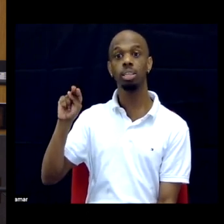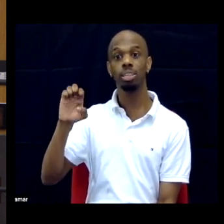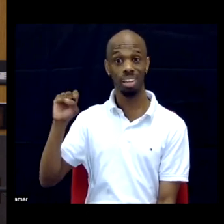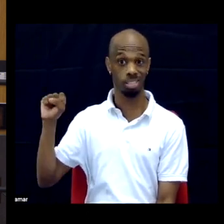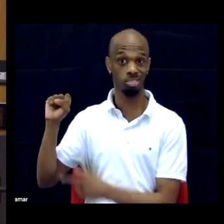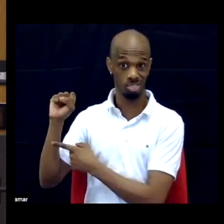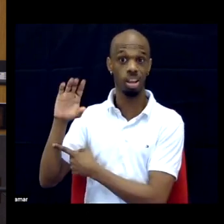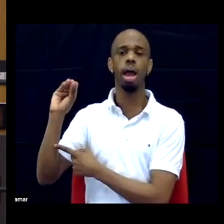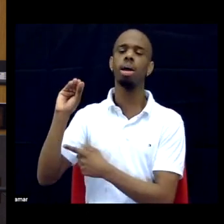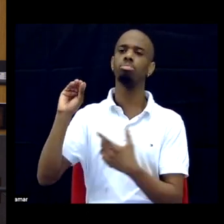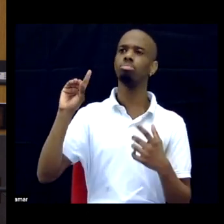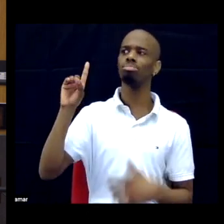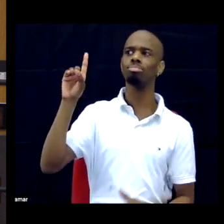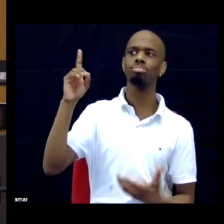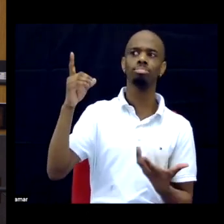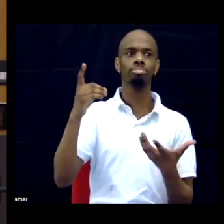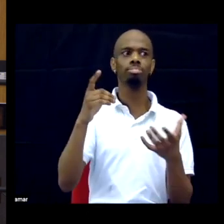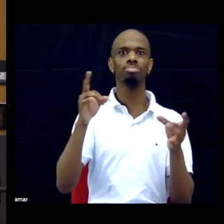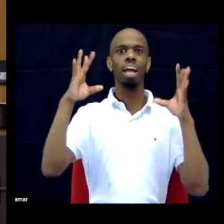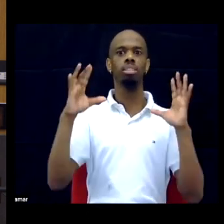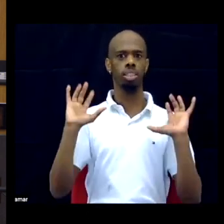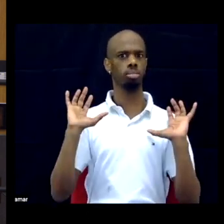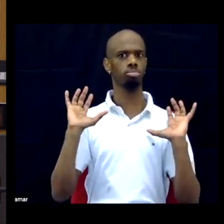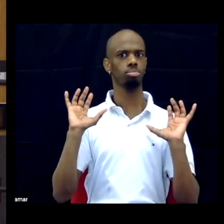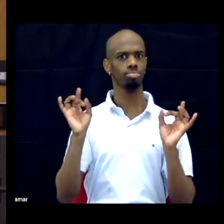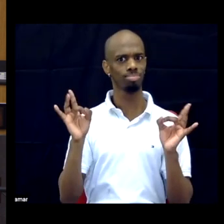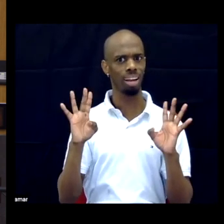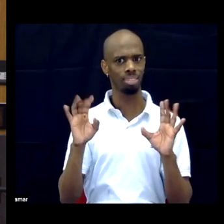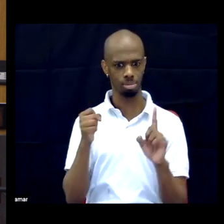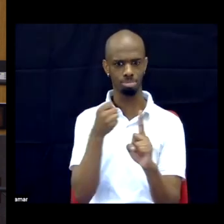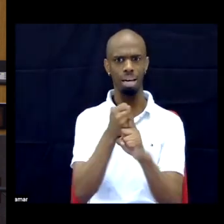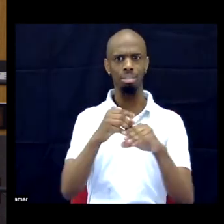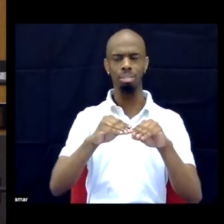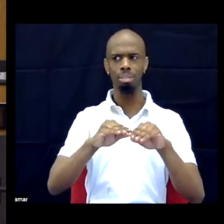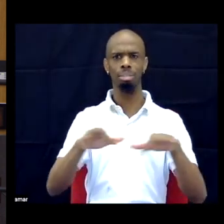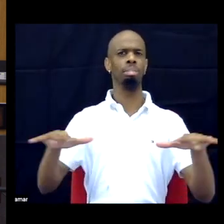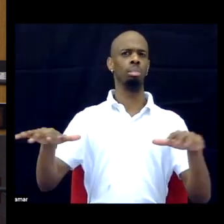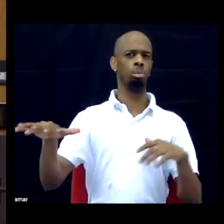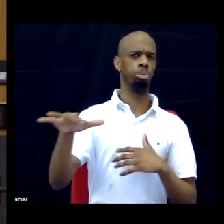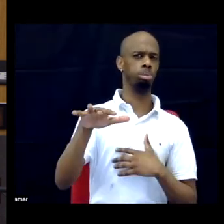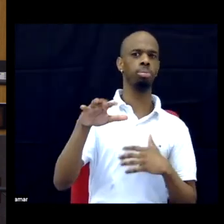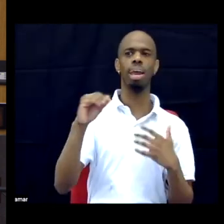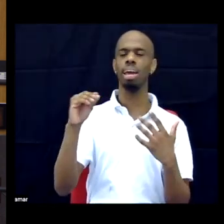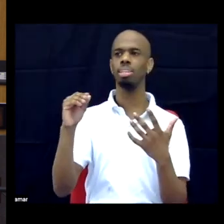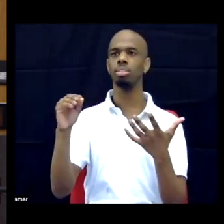Like, I think -- not conservation... the other word... conversion?